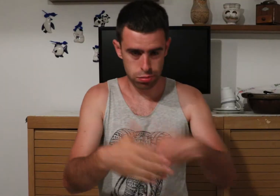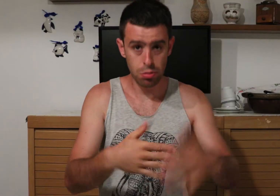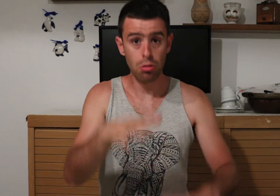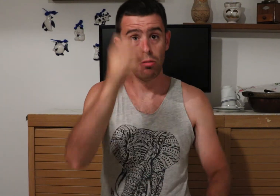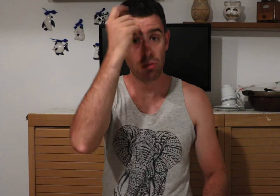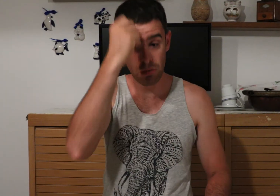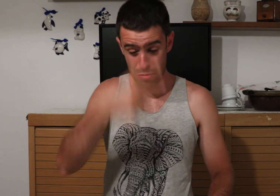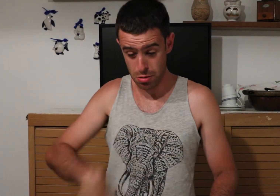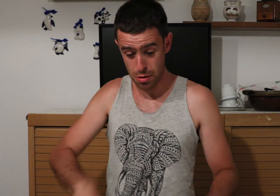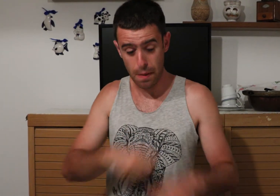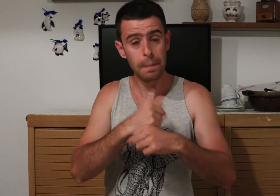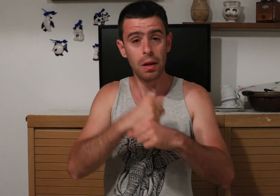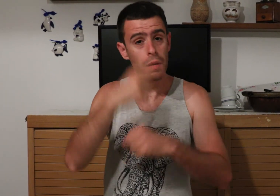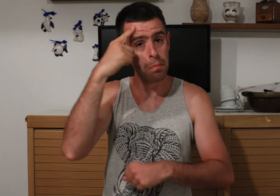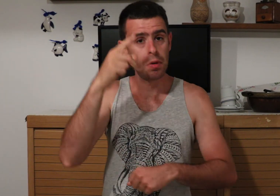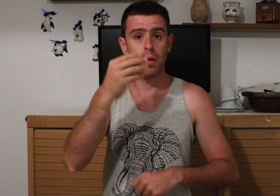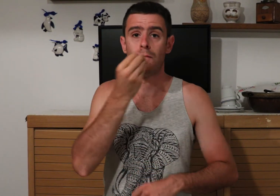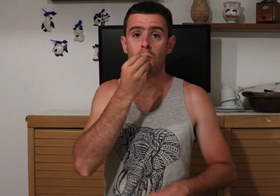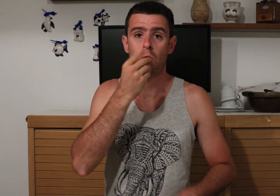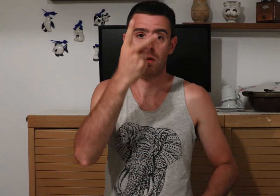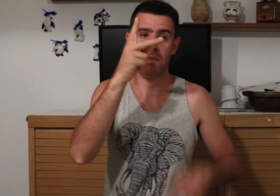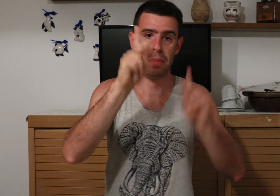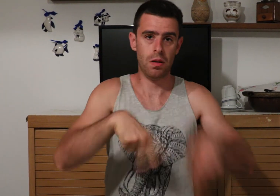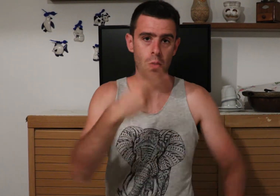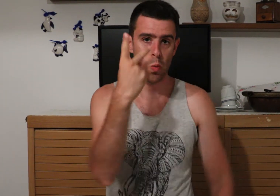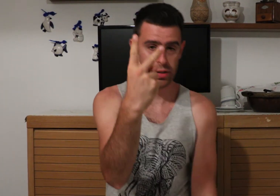This recipe is only good for two people.